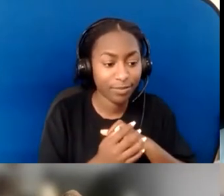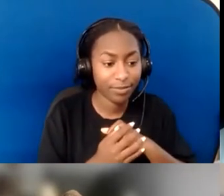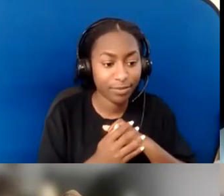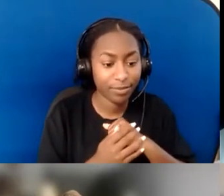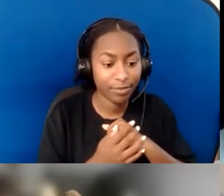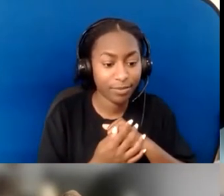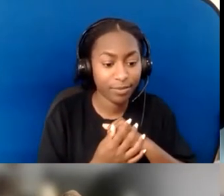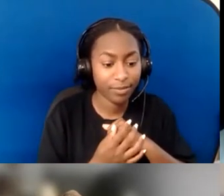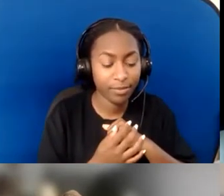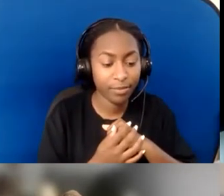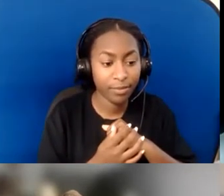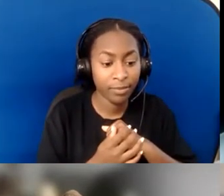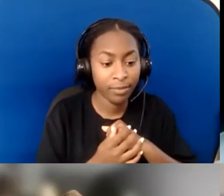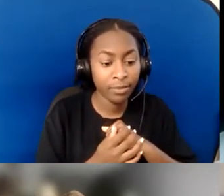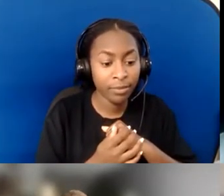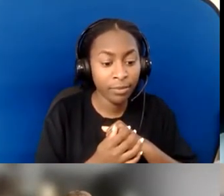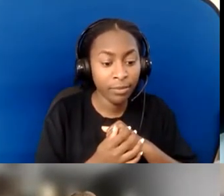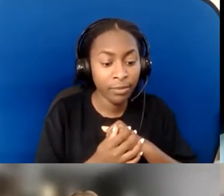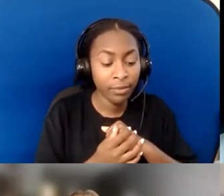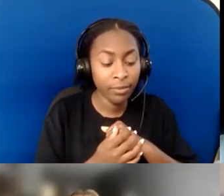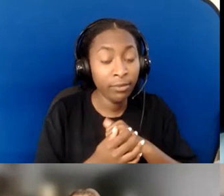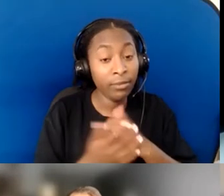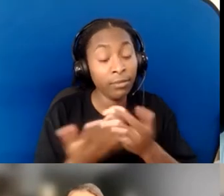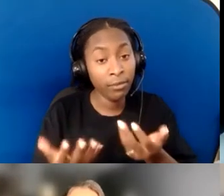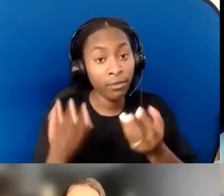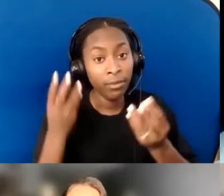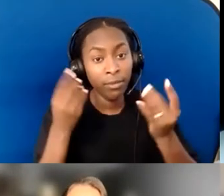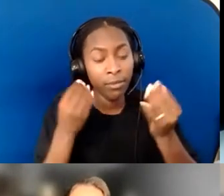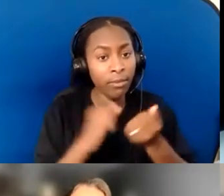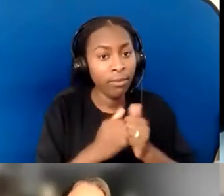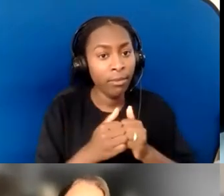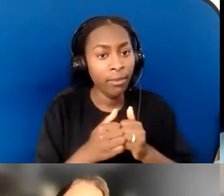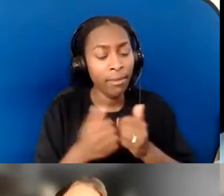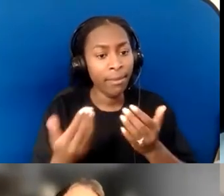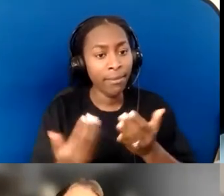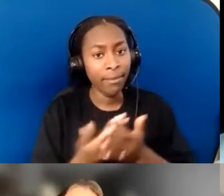You think about how people look for new churches nowadays. Newer generations, primarily: they don't drive by;